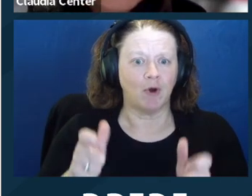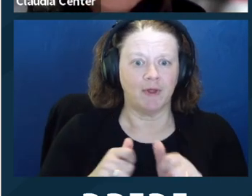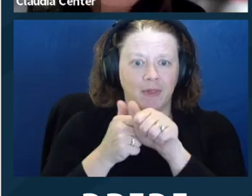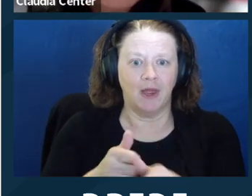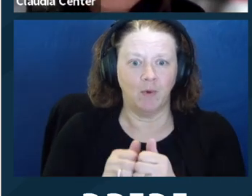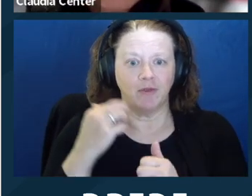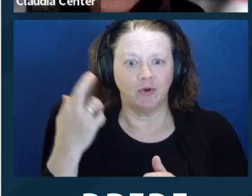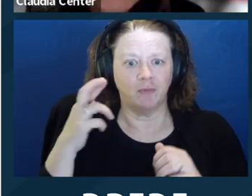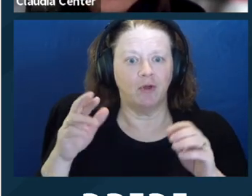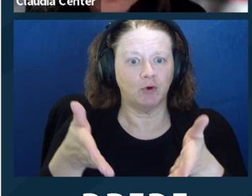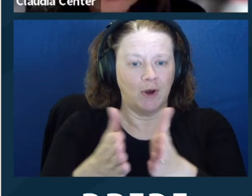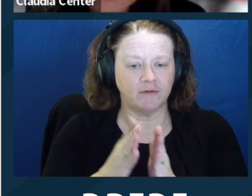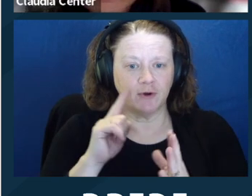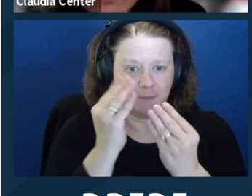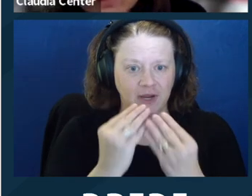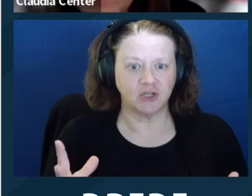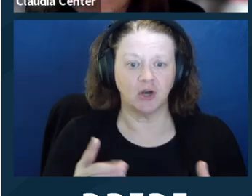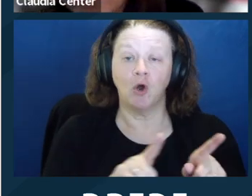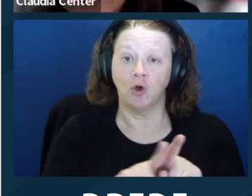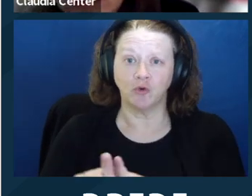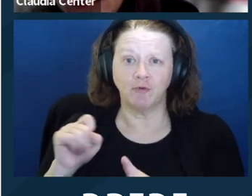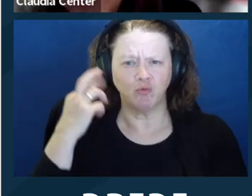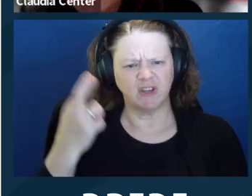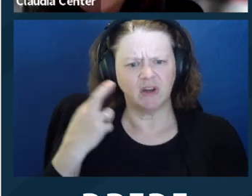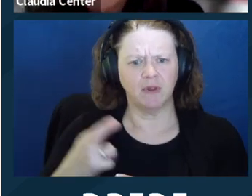slide. So what's informed consent? It means that